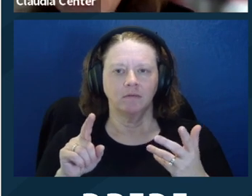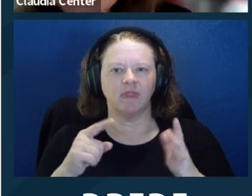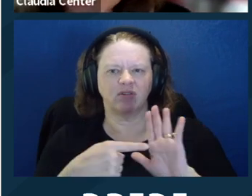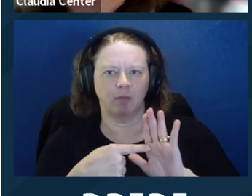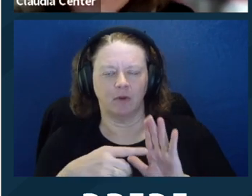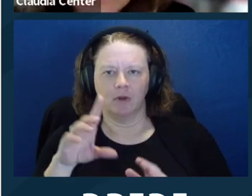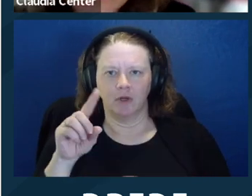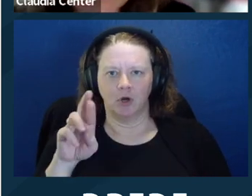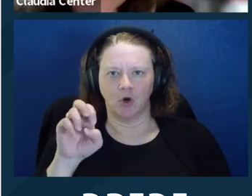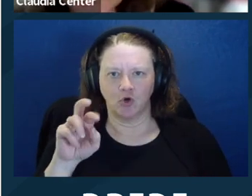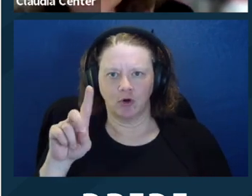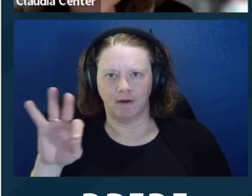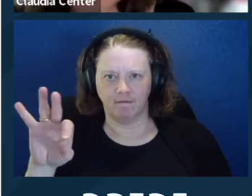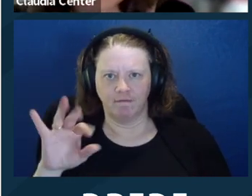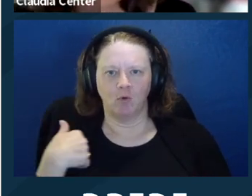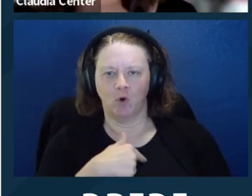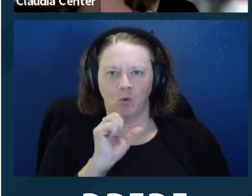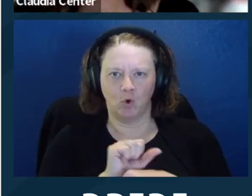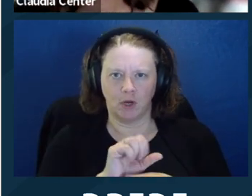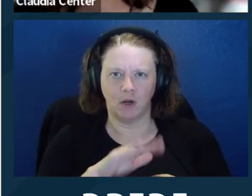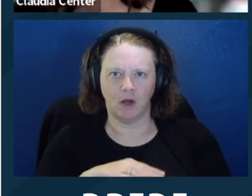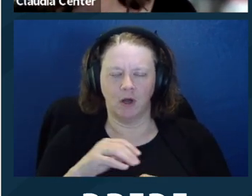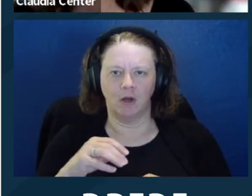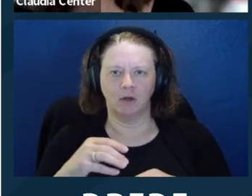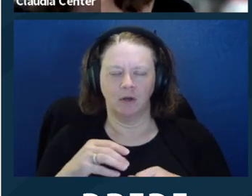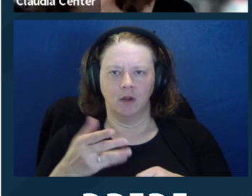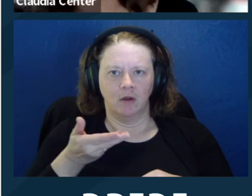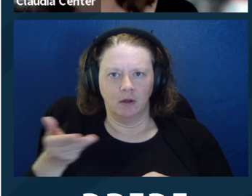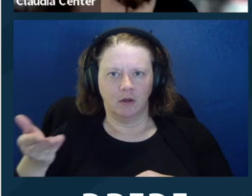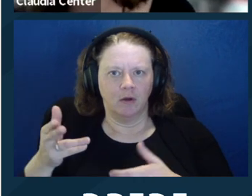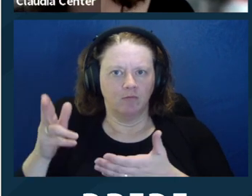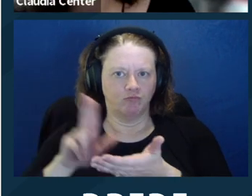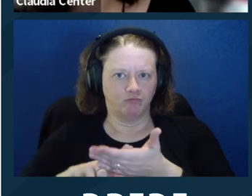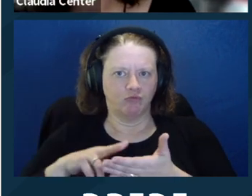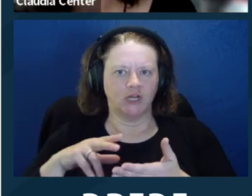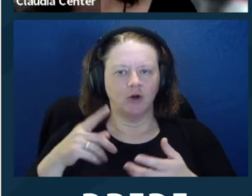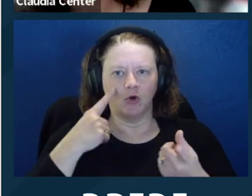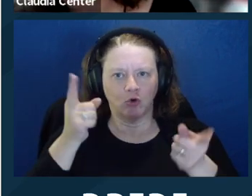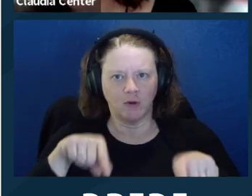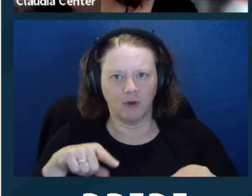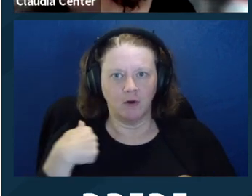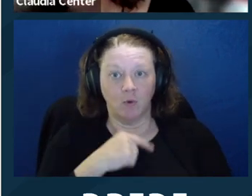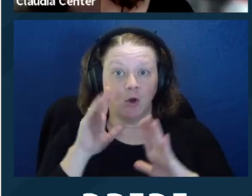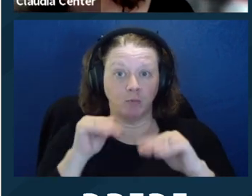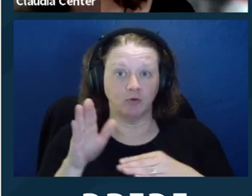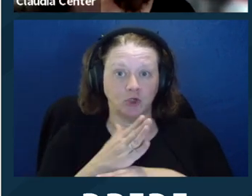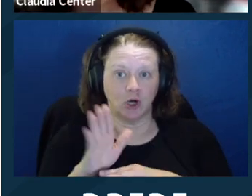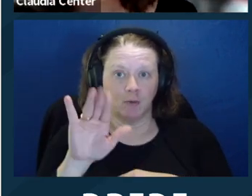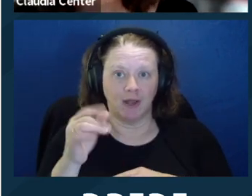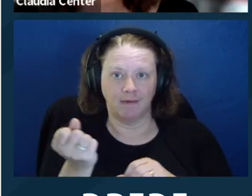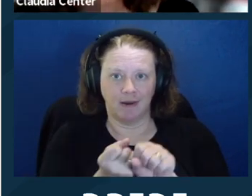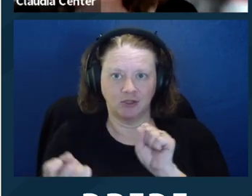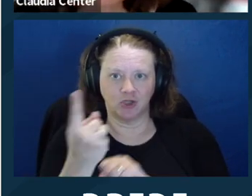They aren't settlement releases, but there's some examples. DREDF is working on some retainers,